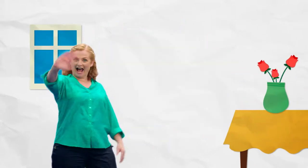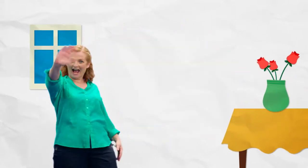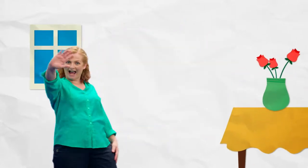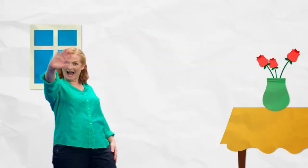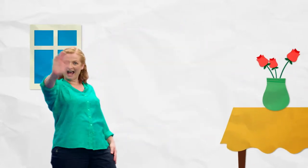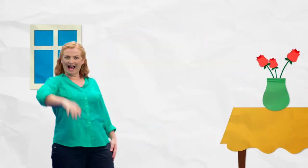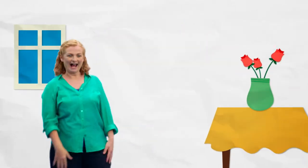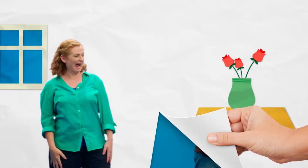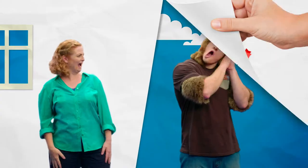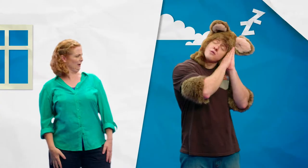Hello!